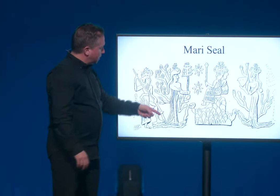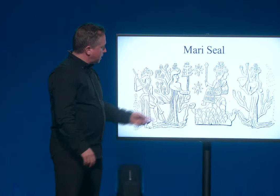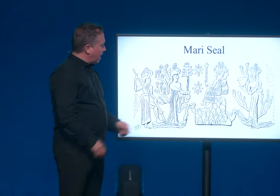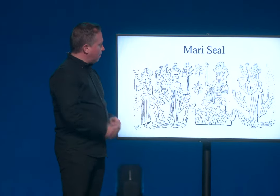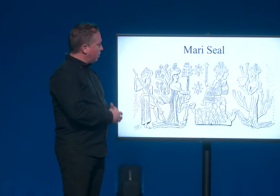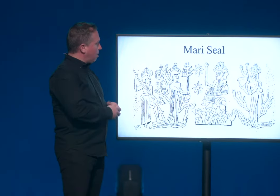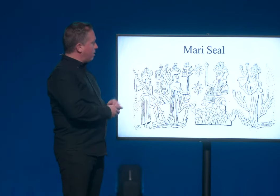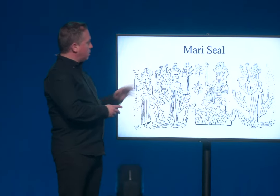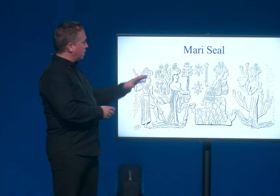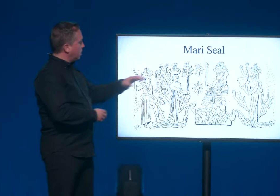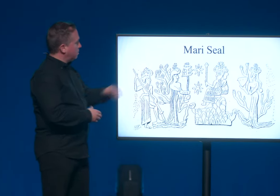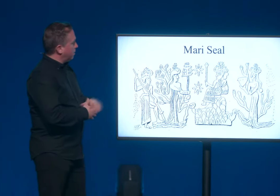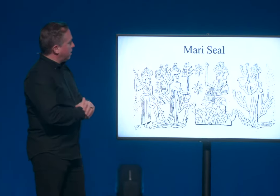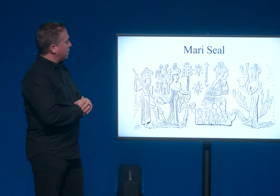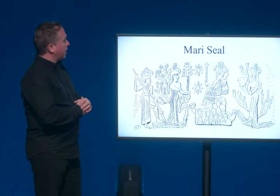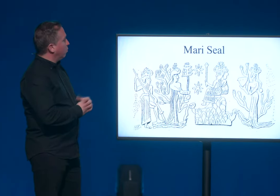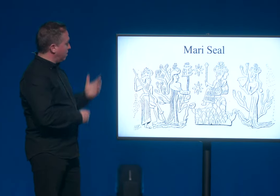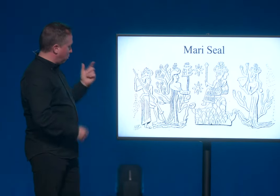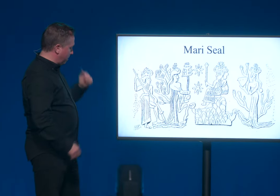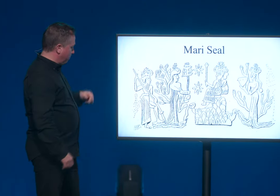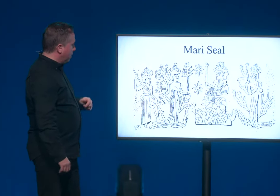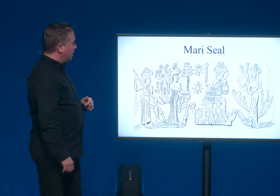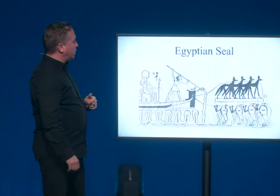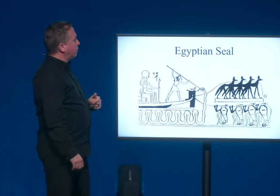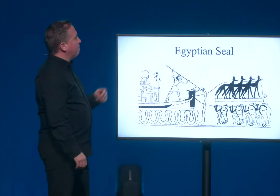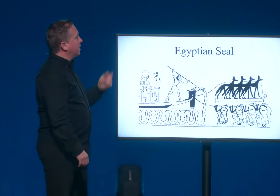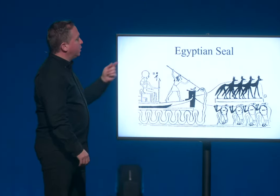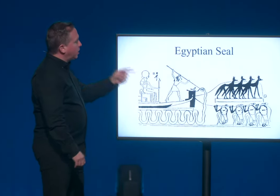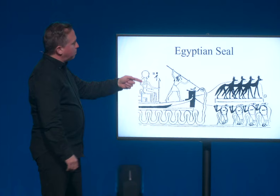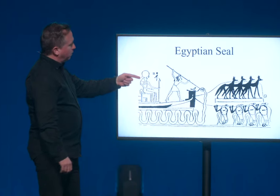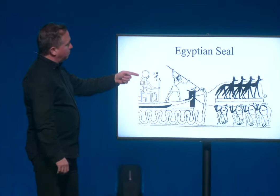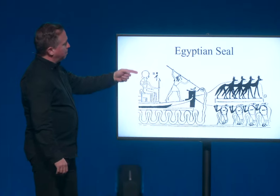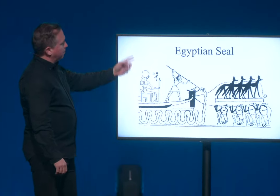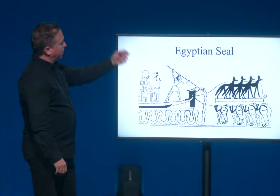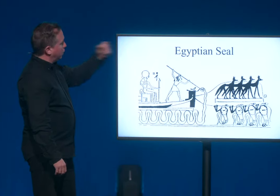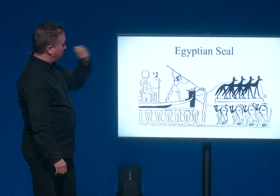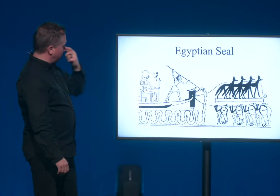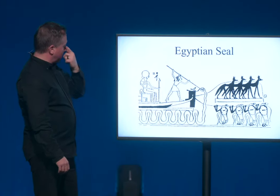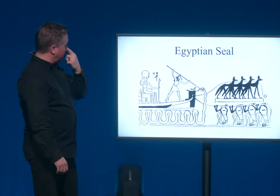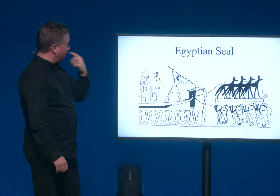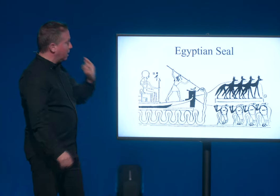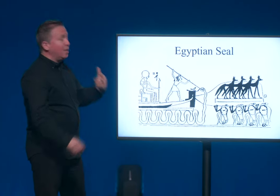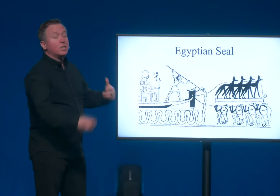He stabbing the waters. Talked about that in a second. One more. This is from the Egyptian people. It's an Egyptian seal.